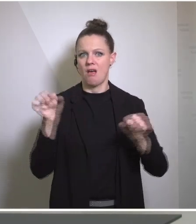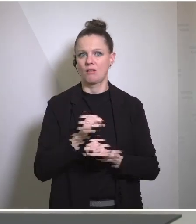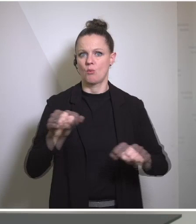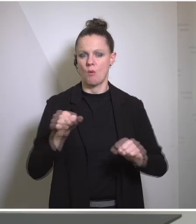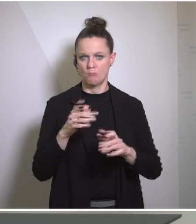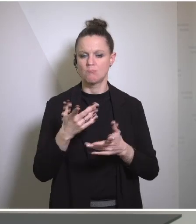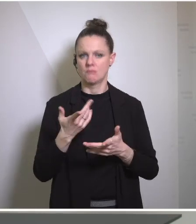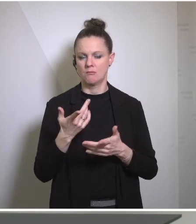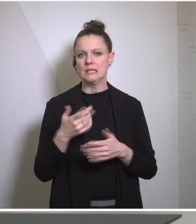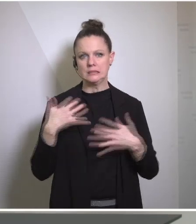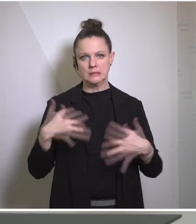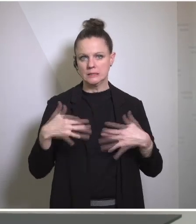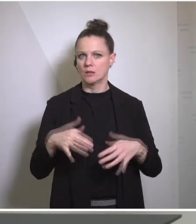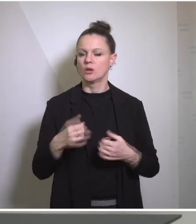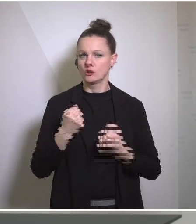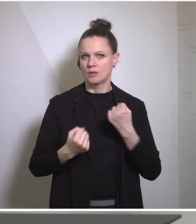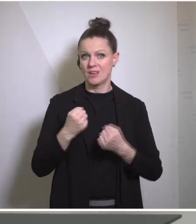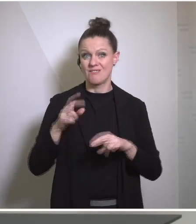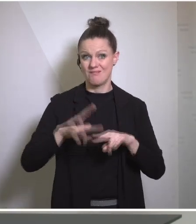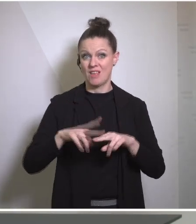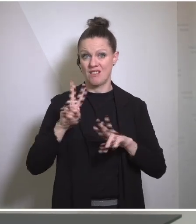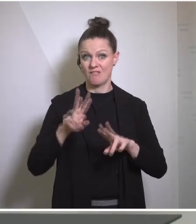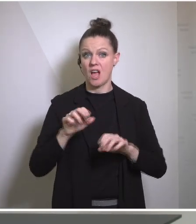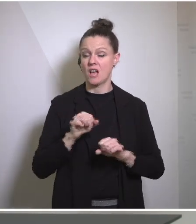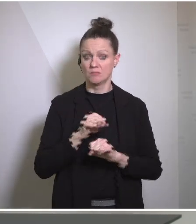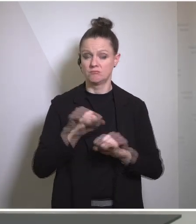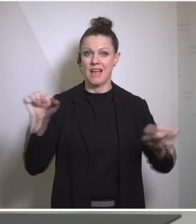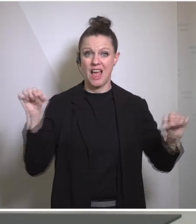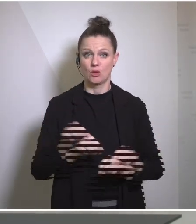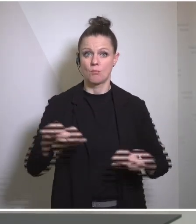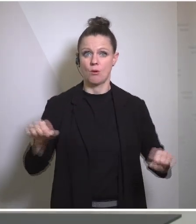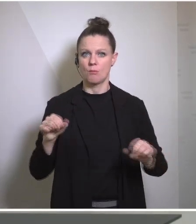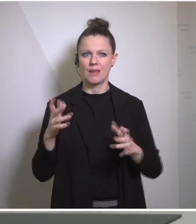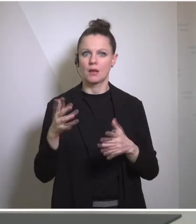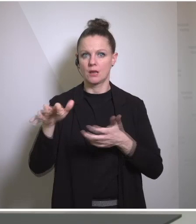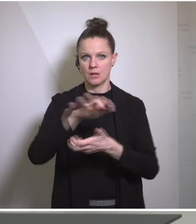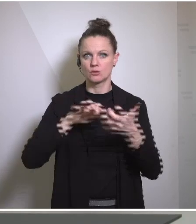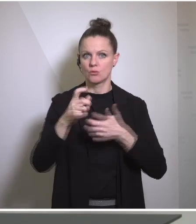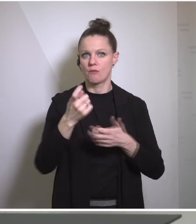IAEA's efforts to prevent a nuclear catastrophe are in service of quite literally everyone on